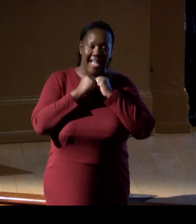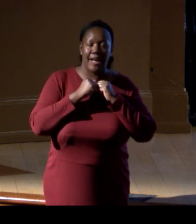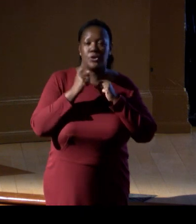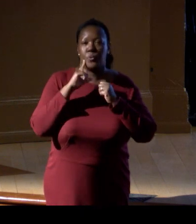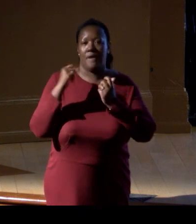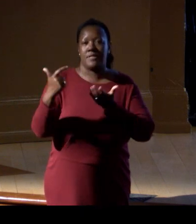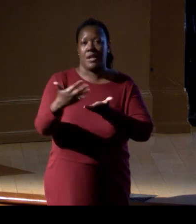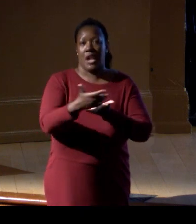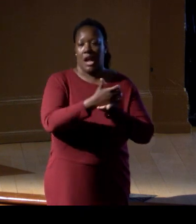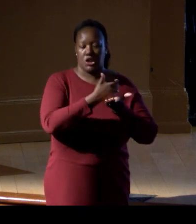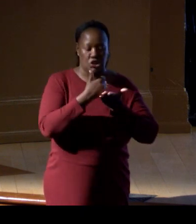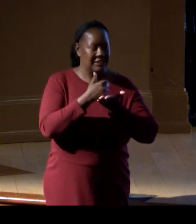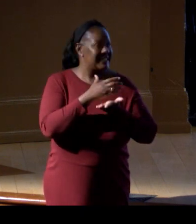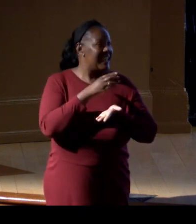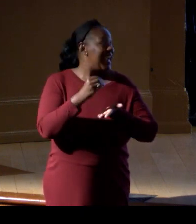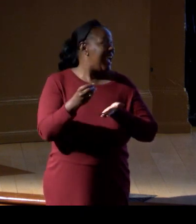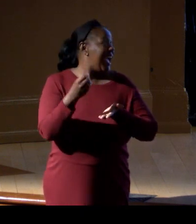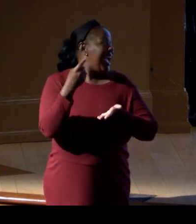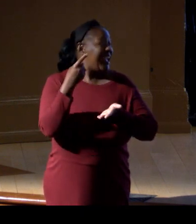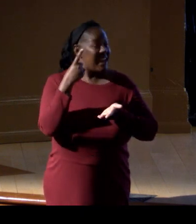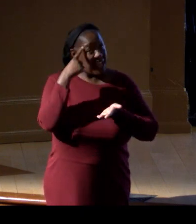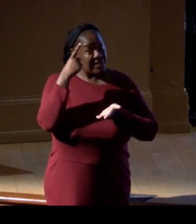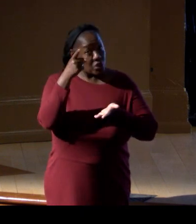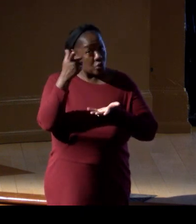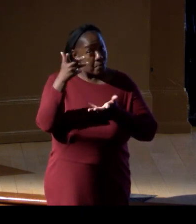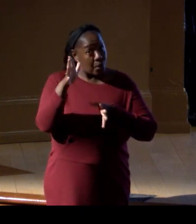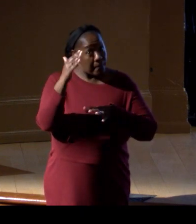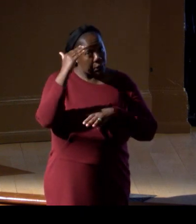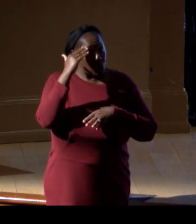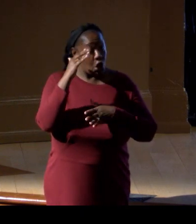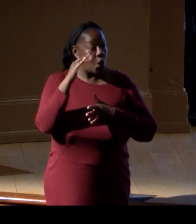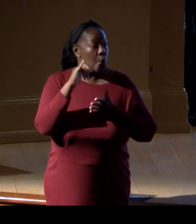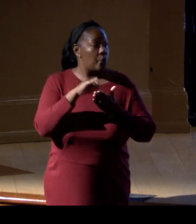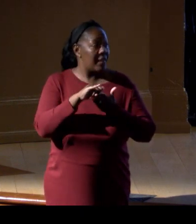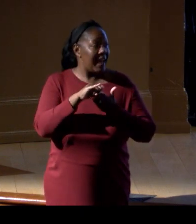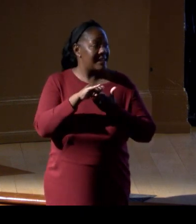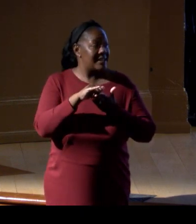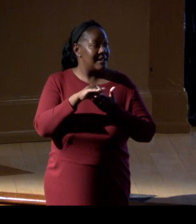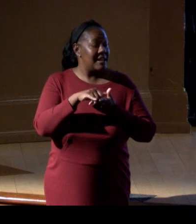and I think you probably know that something on the order of five to 10%